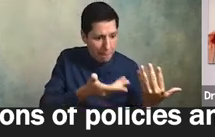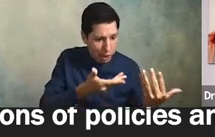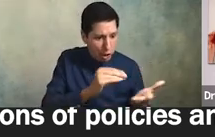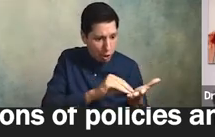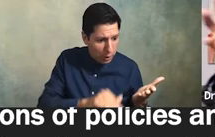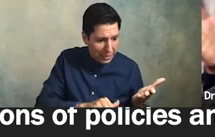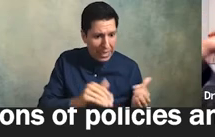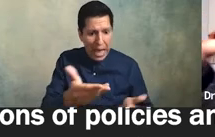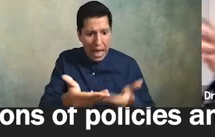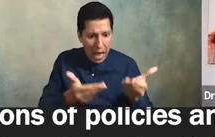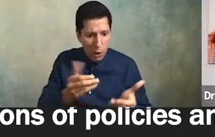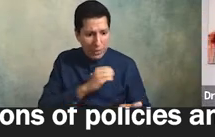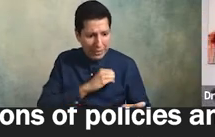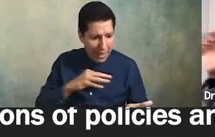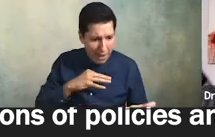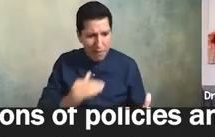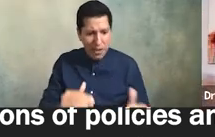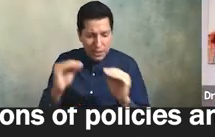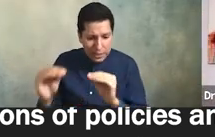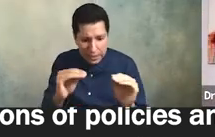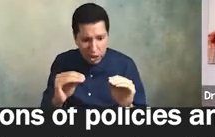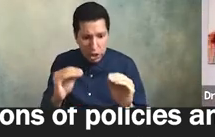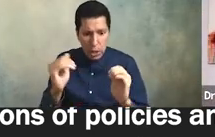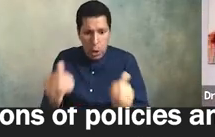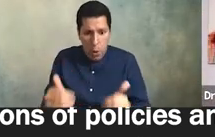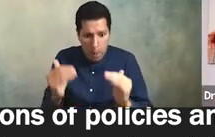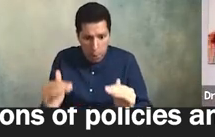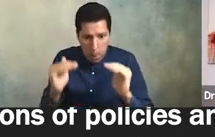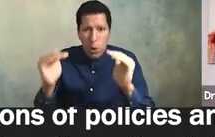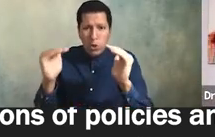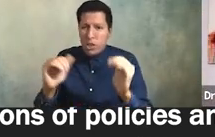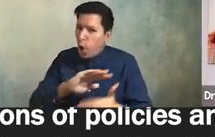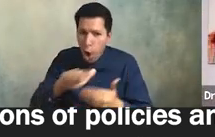through teaching and learning and promotion practices and so on and so forth everything